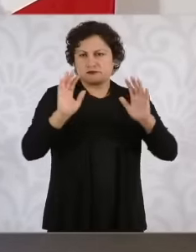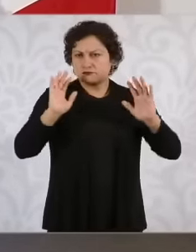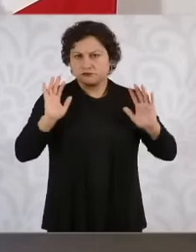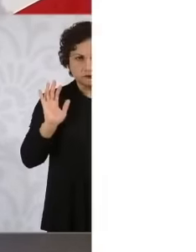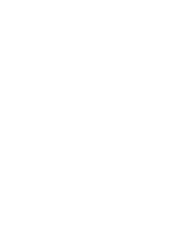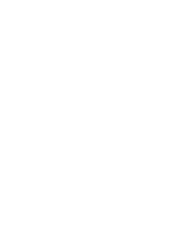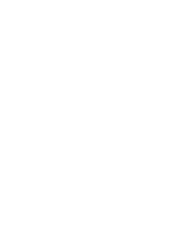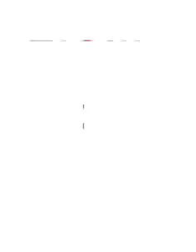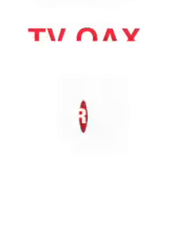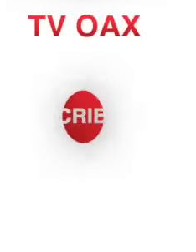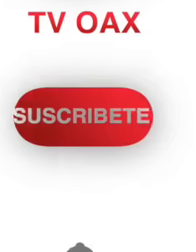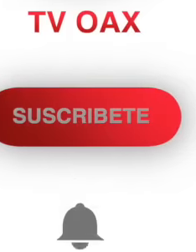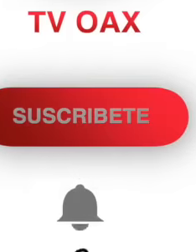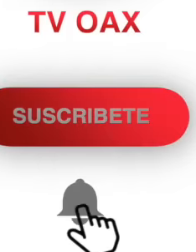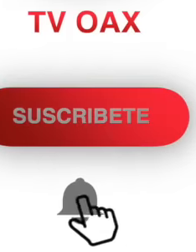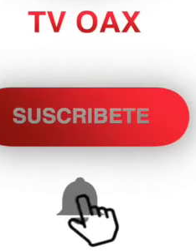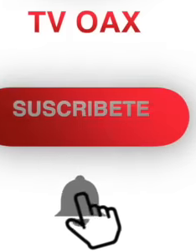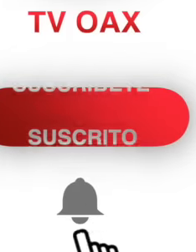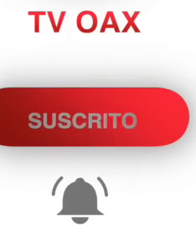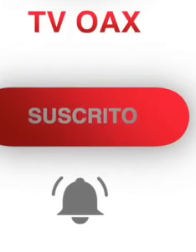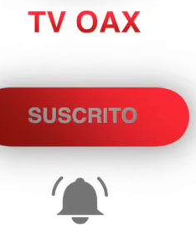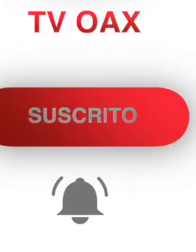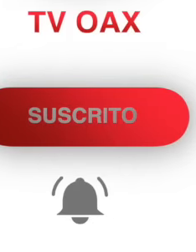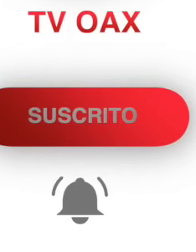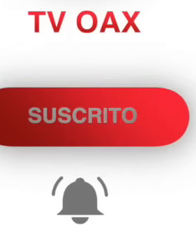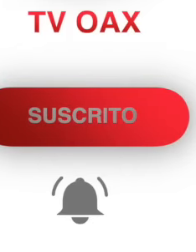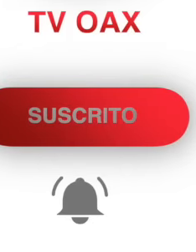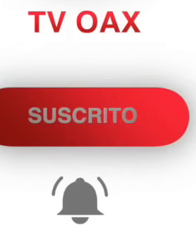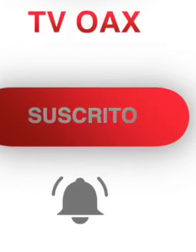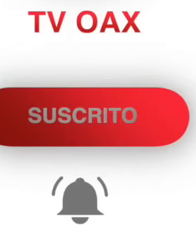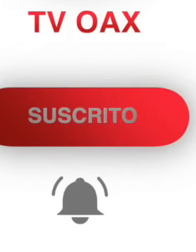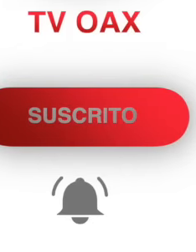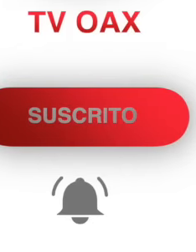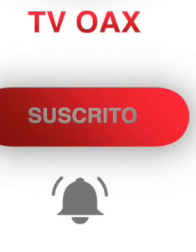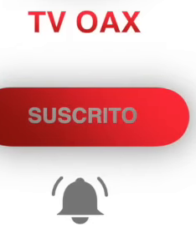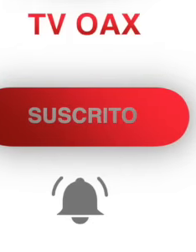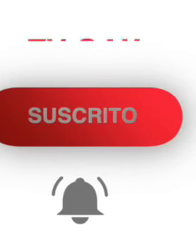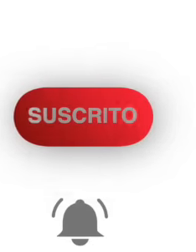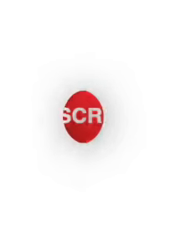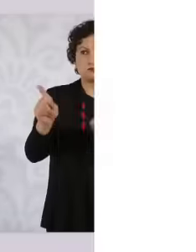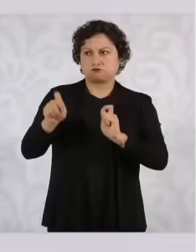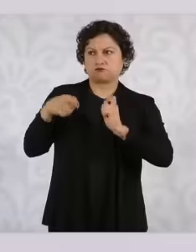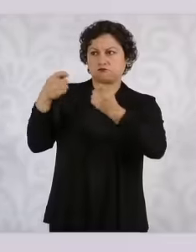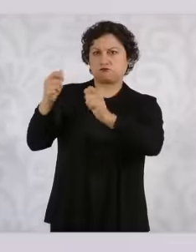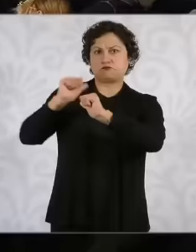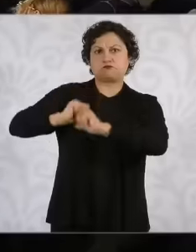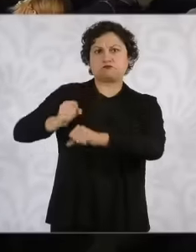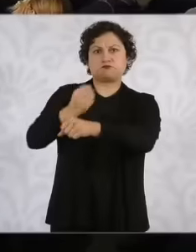differences, they must be resolved, which is the task that the Secretary of the Interior has. Thank you